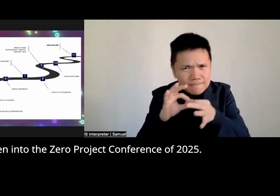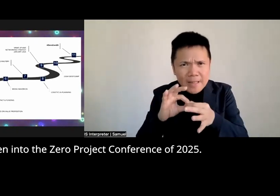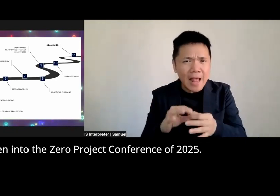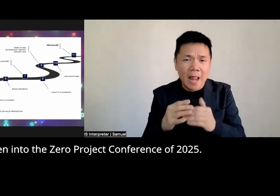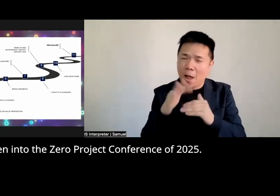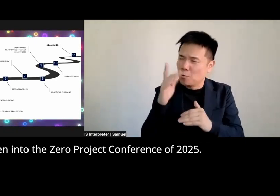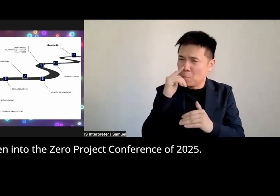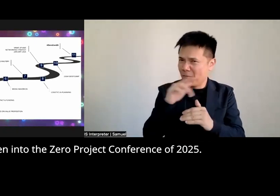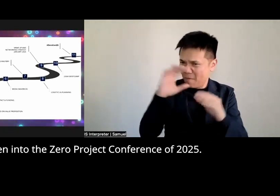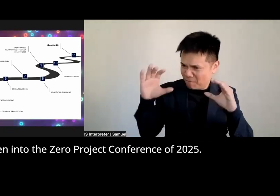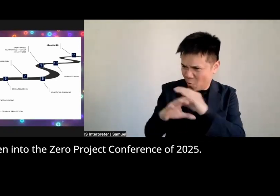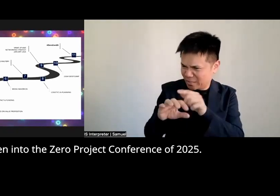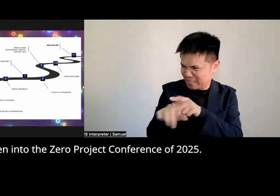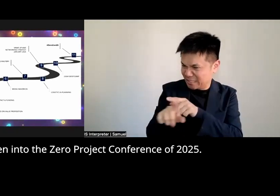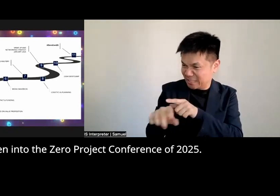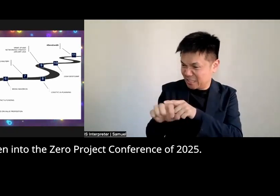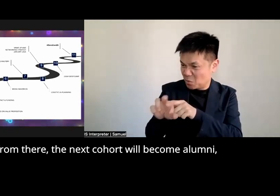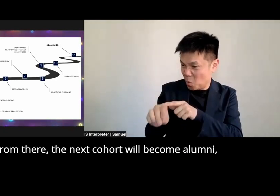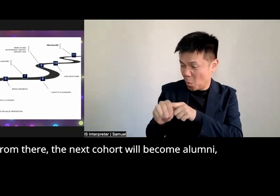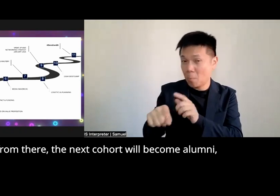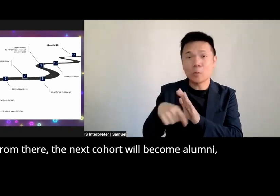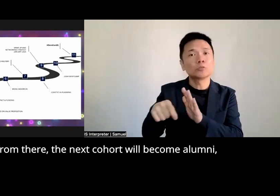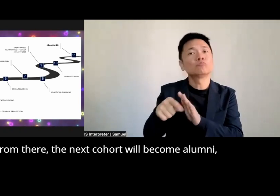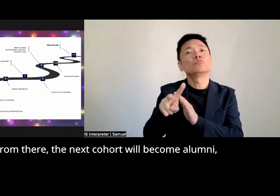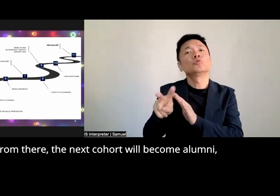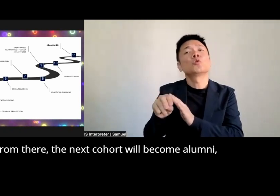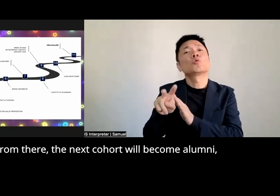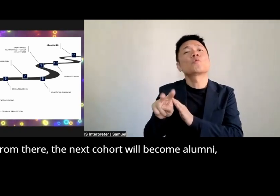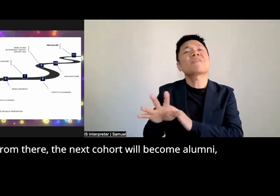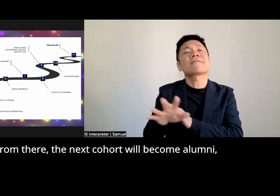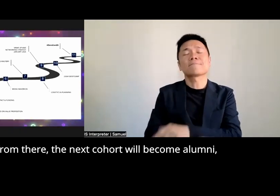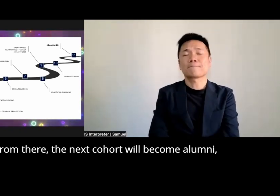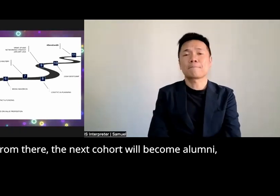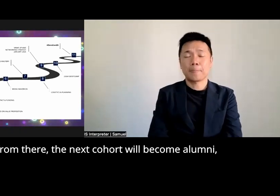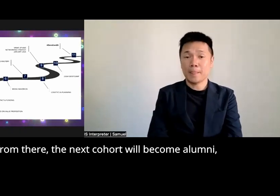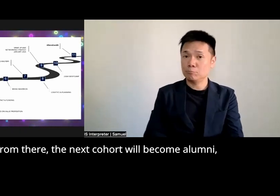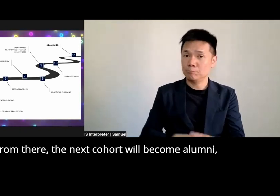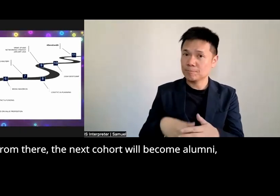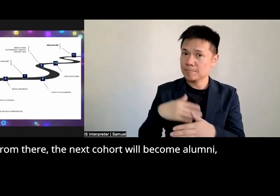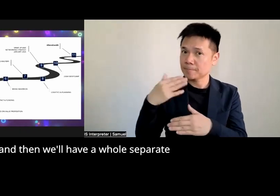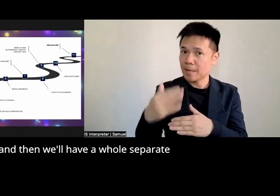project Conference of 2025 and then from there uh the next cohort will become alumni and then we'll